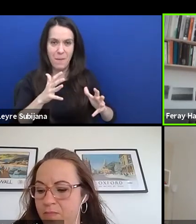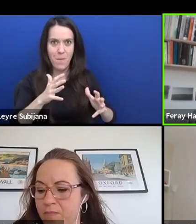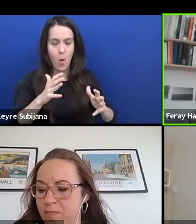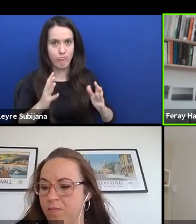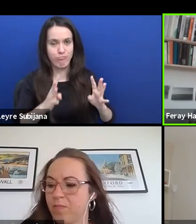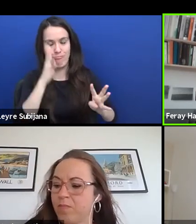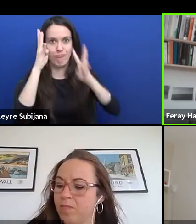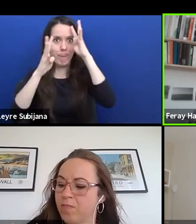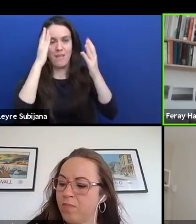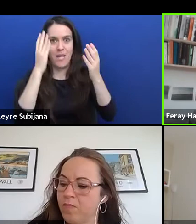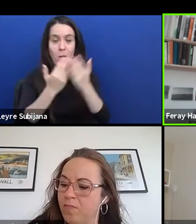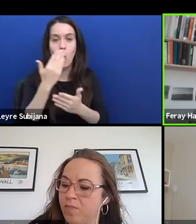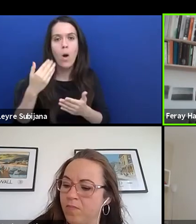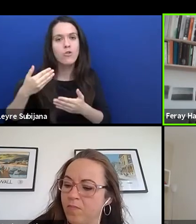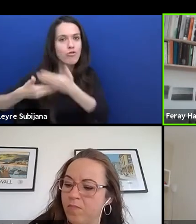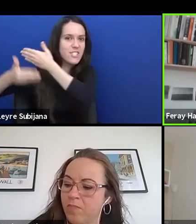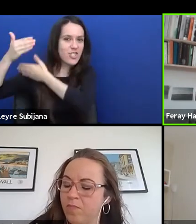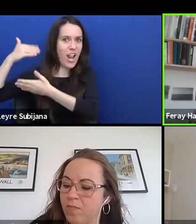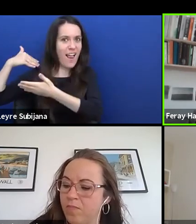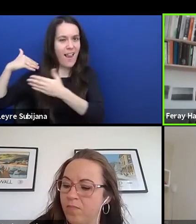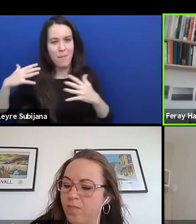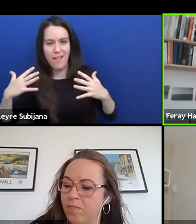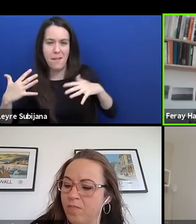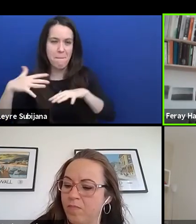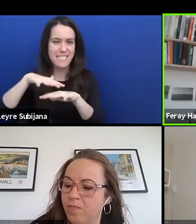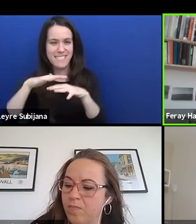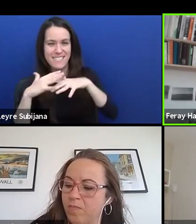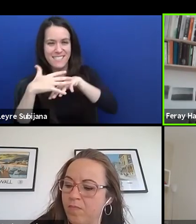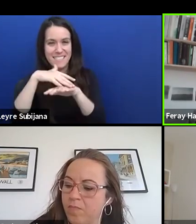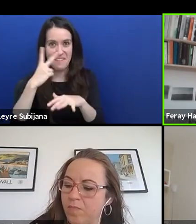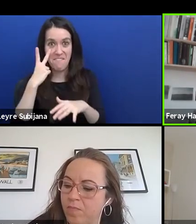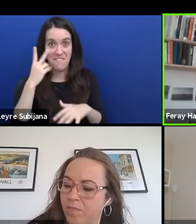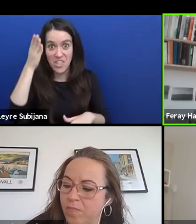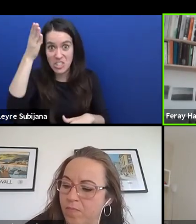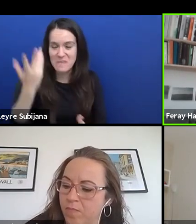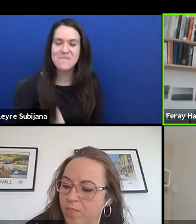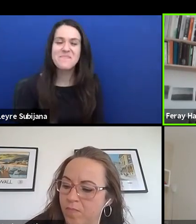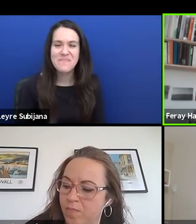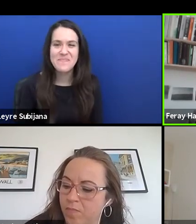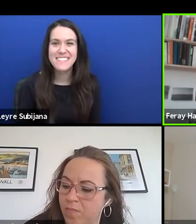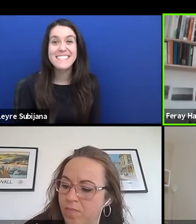in the next days. And I want to hand over to Hannah.